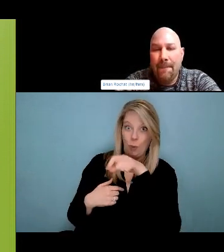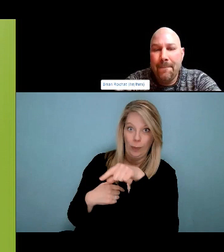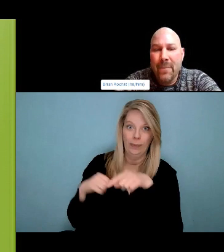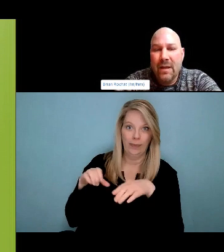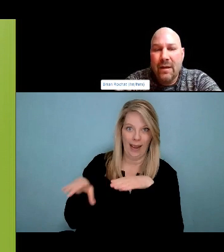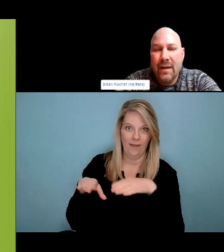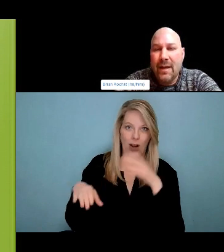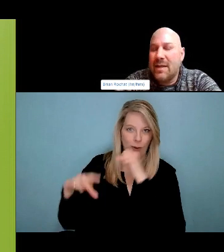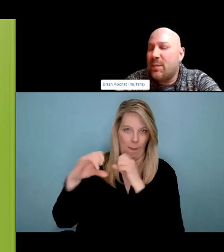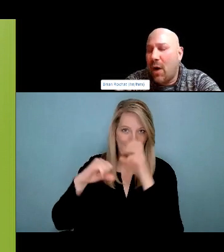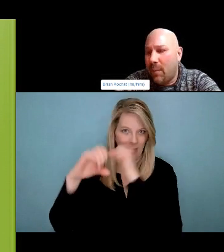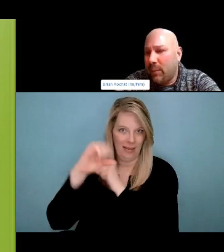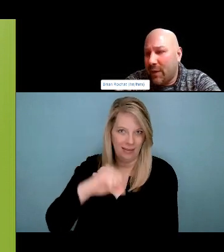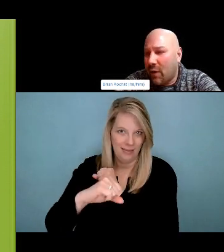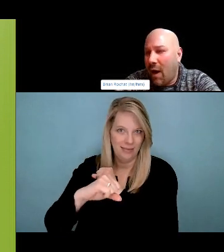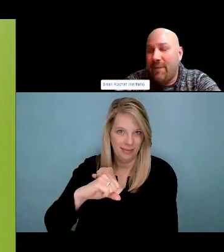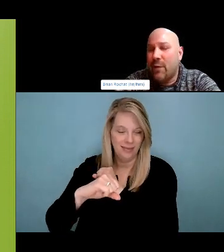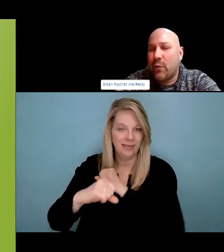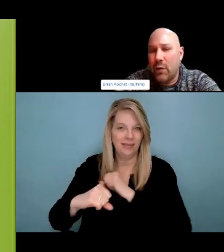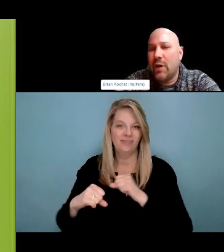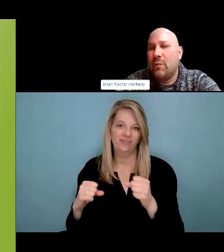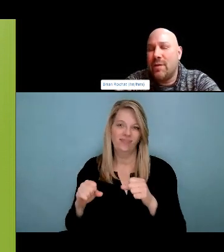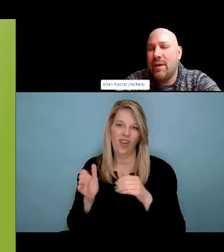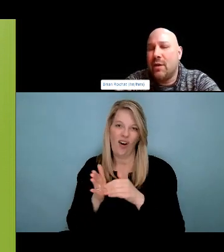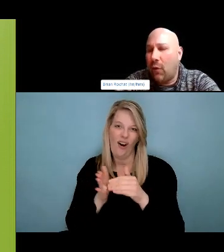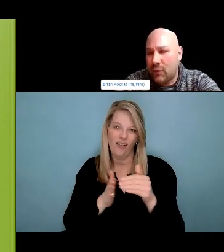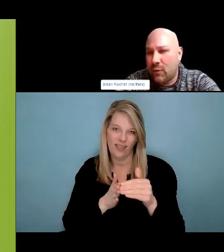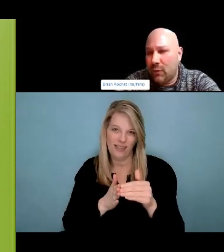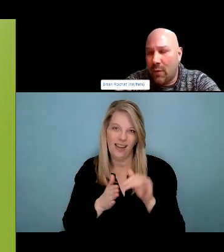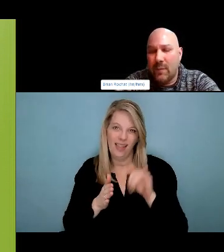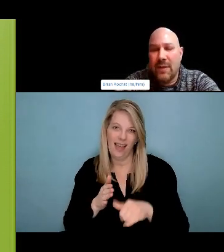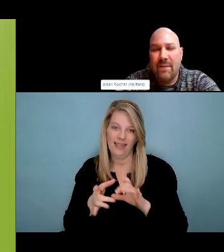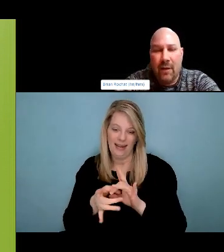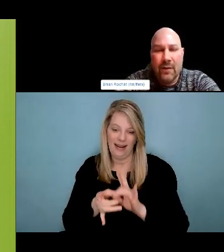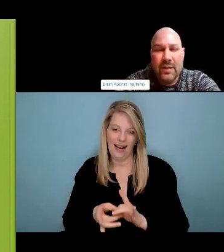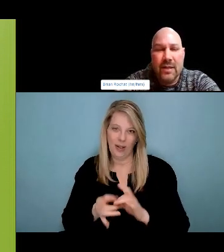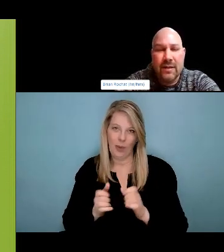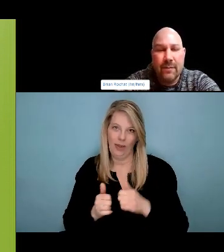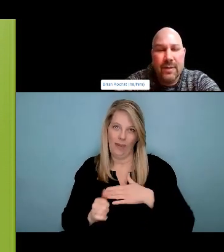Spirit world for a name for my brother. He had belonged to receive an eagle feather.